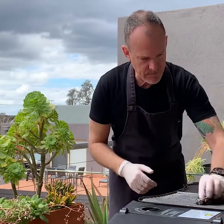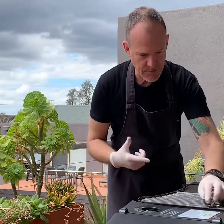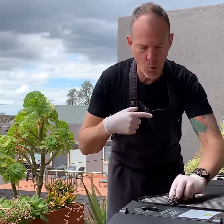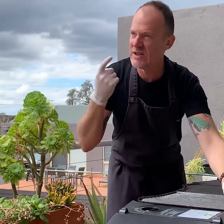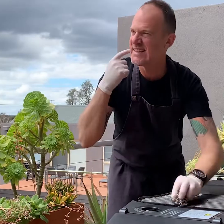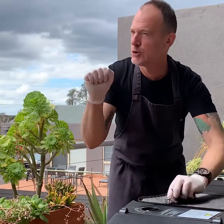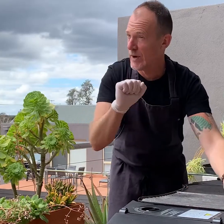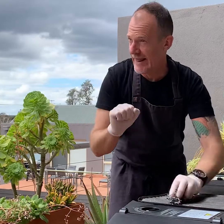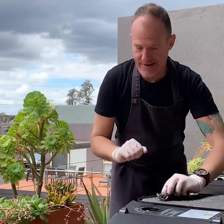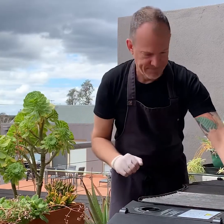It's very simple to clean.